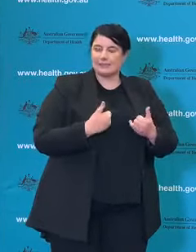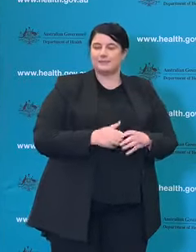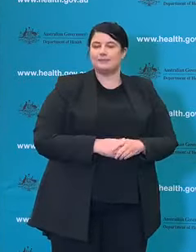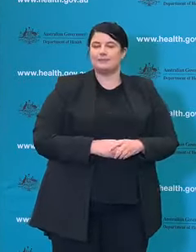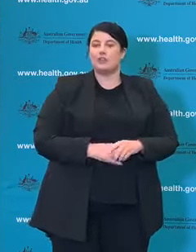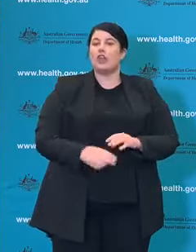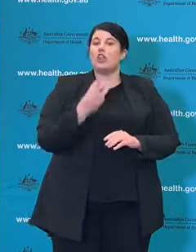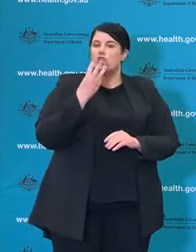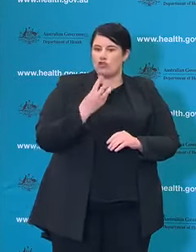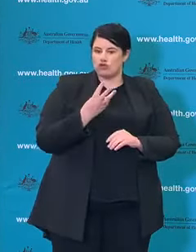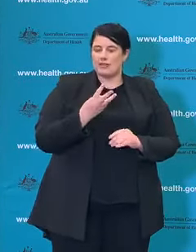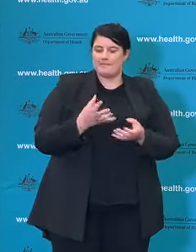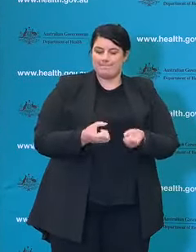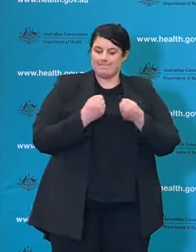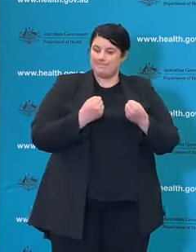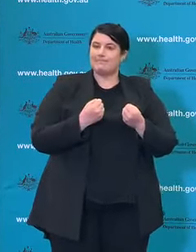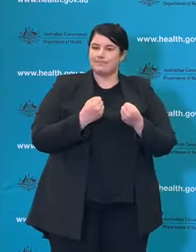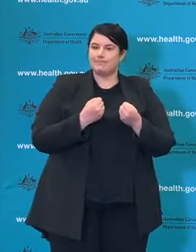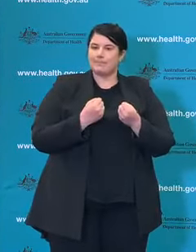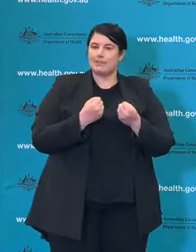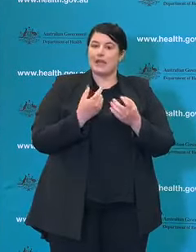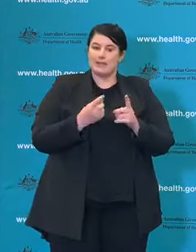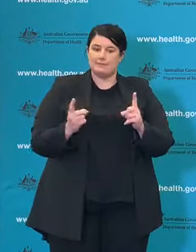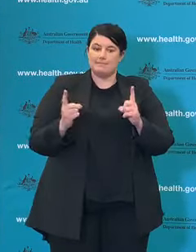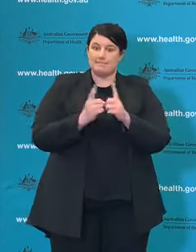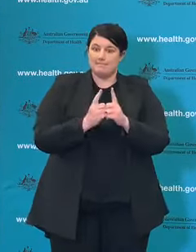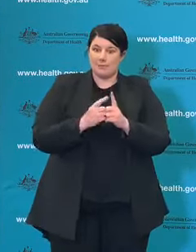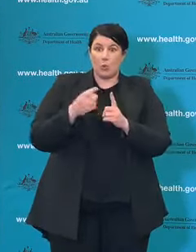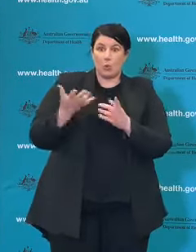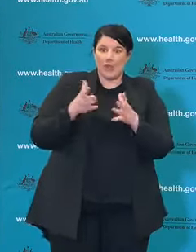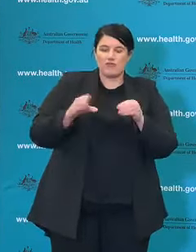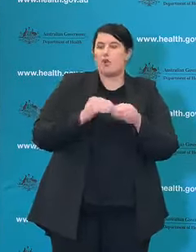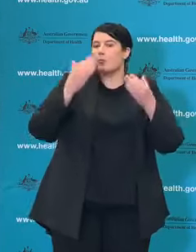were locally acquired, a contact has not yet been identified